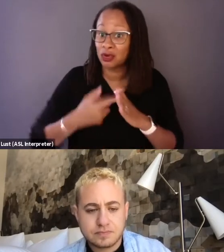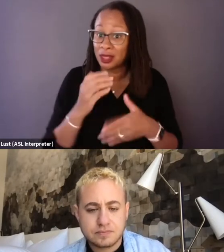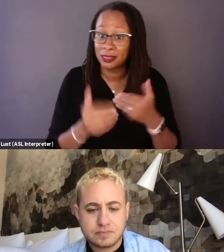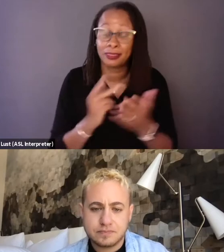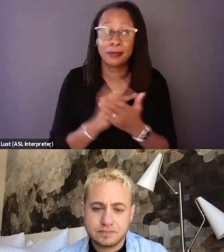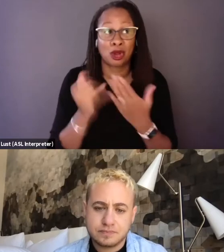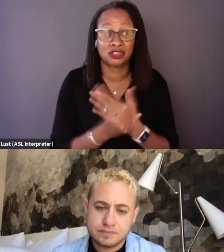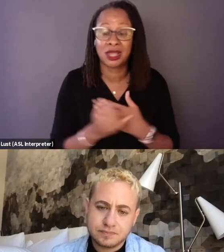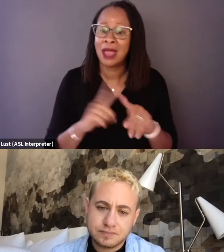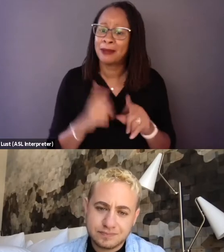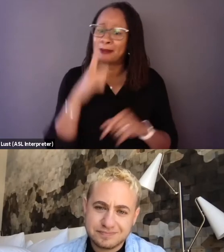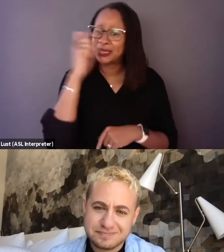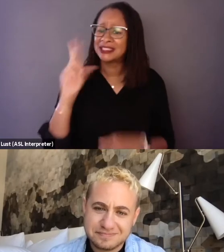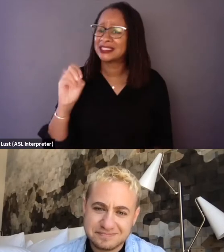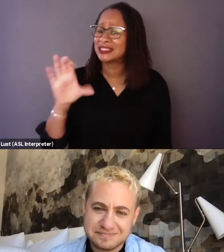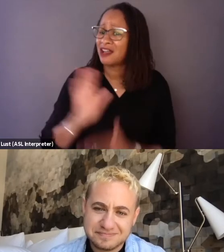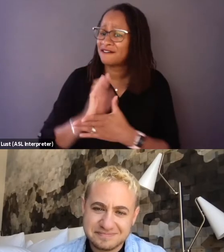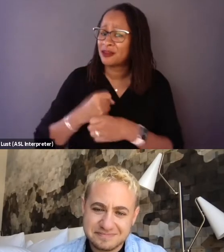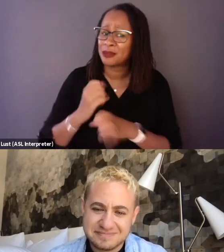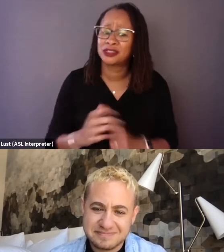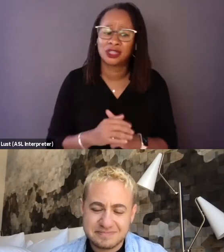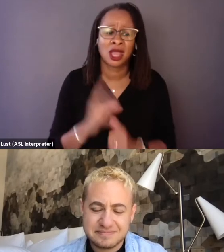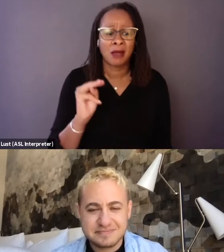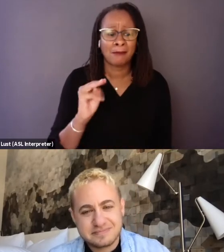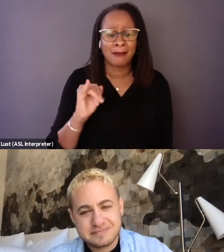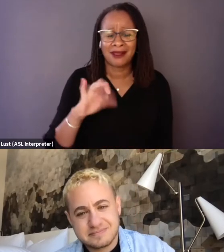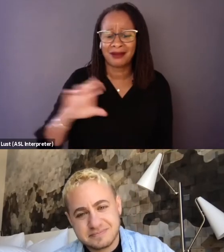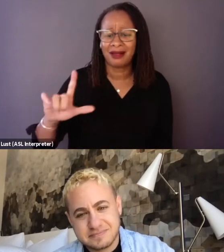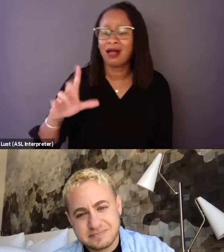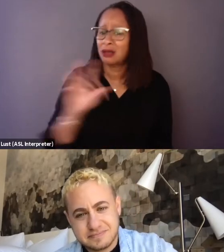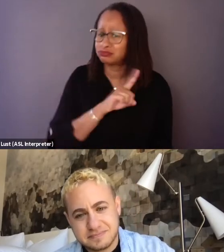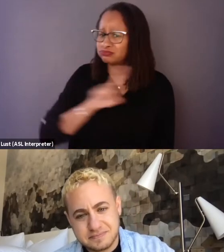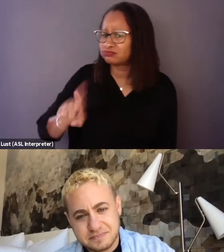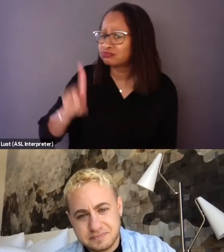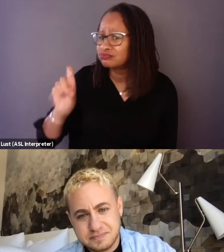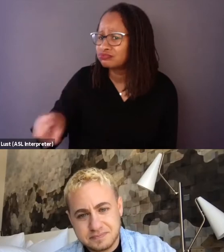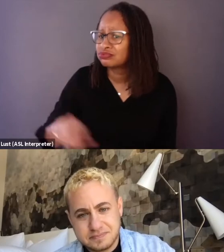But because it is documentary filmmakers, Michael, I wanna come to you. Often times folks in the audience love to know